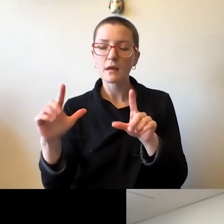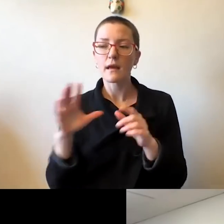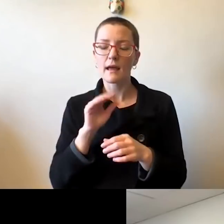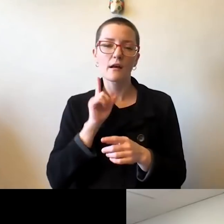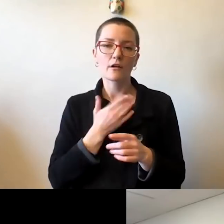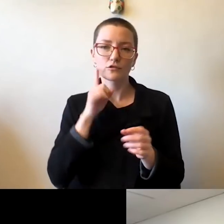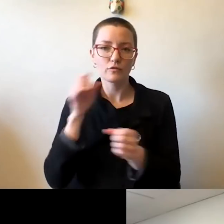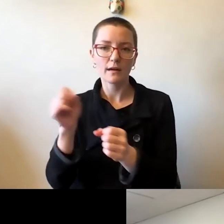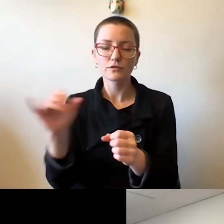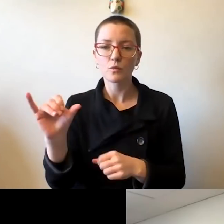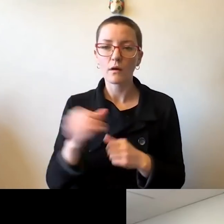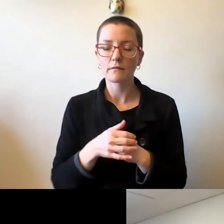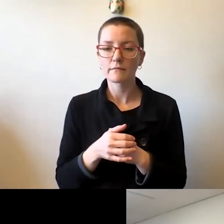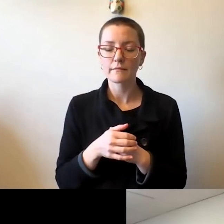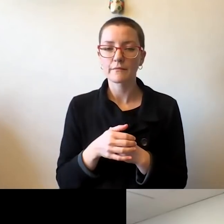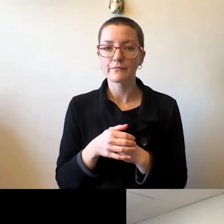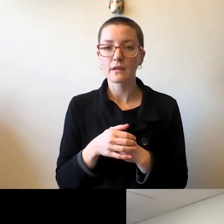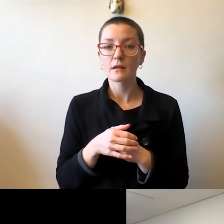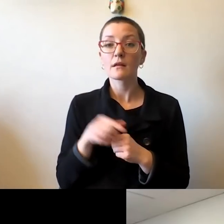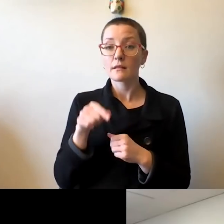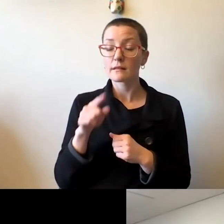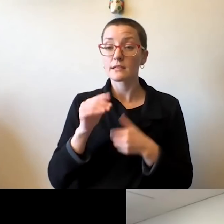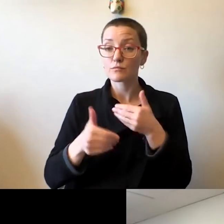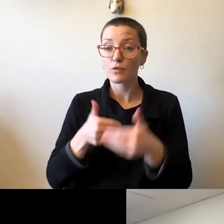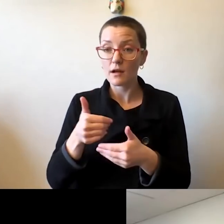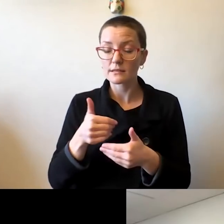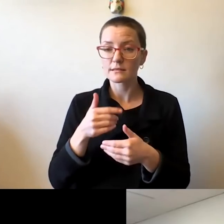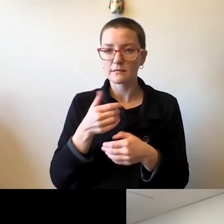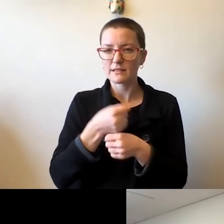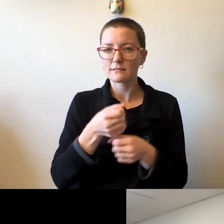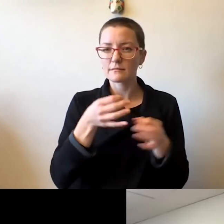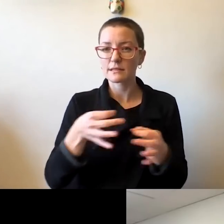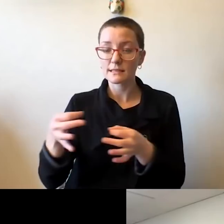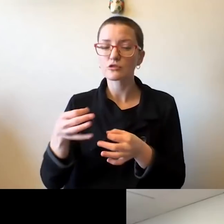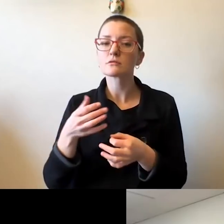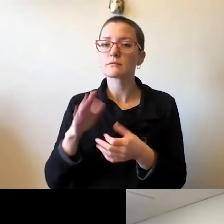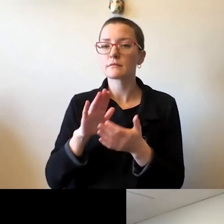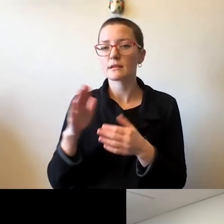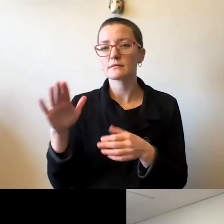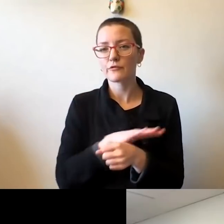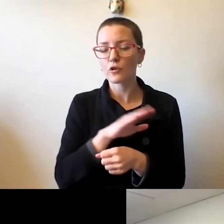And so it has been data-rich, data-driven. And we will continue to examine the work that's being done